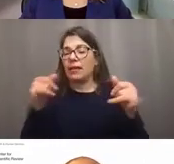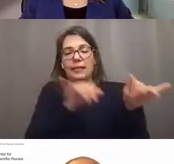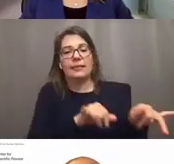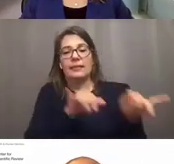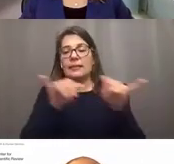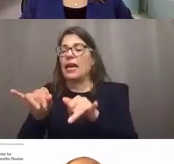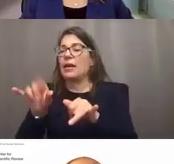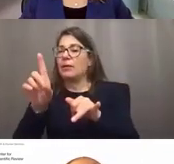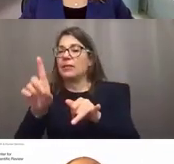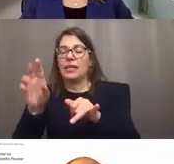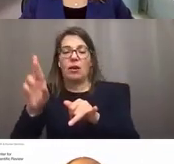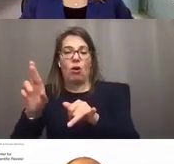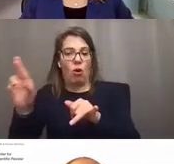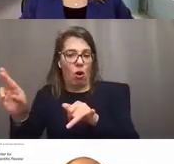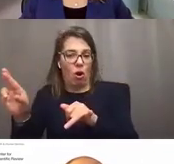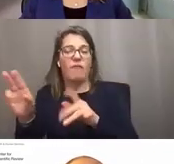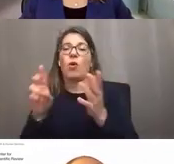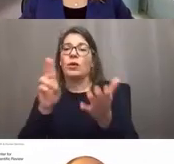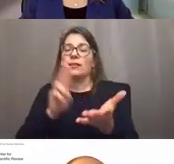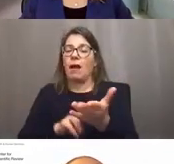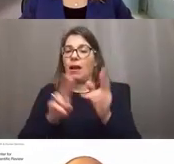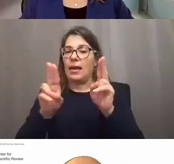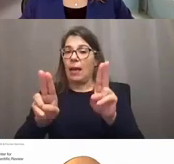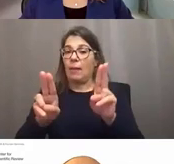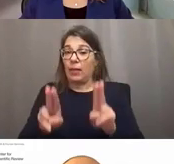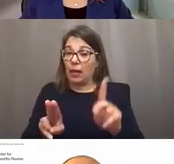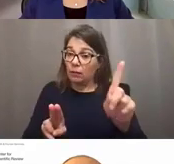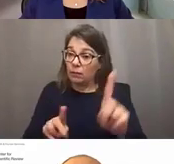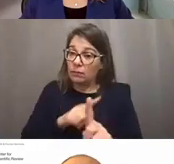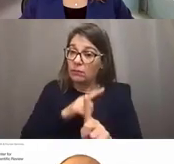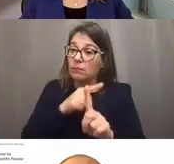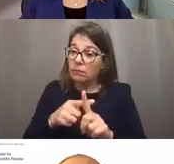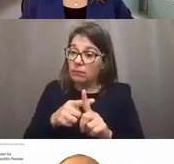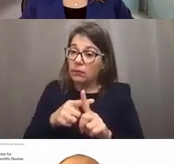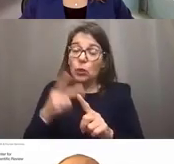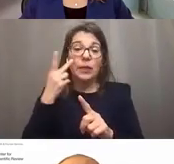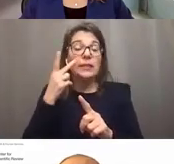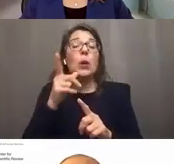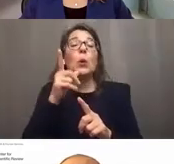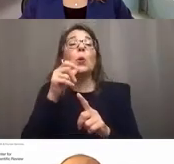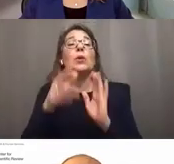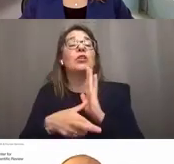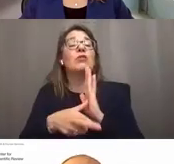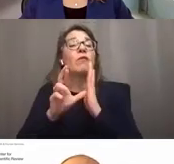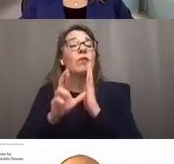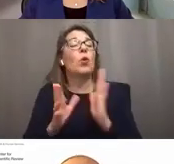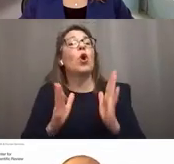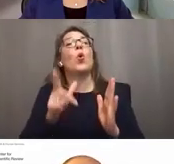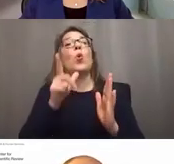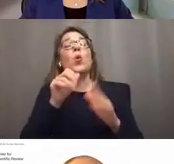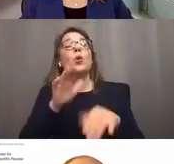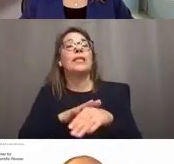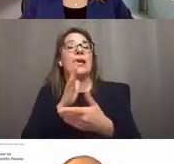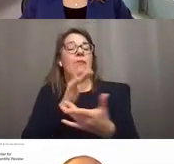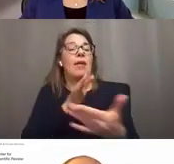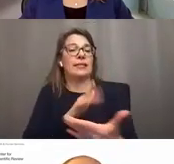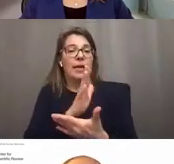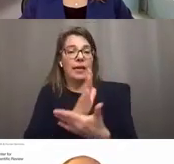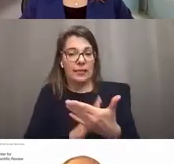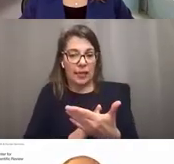for assigning the applications. Importantly, you can see who the reviewers are that served on that study section. You get a list of the appointed members